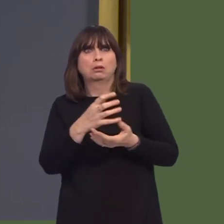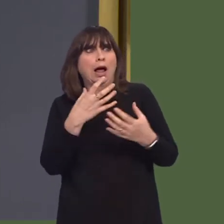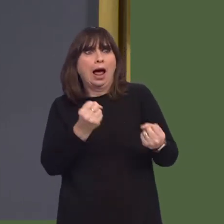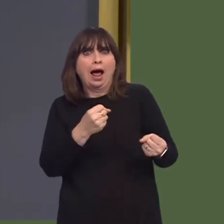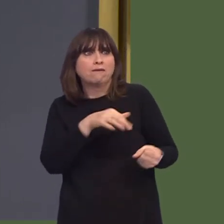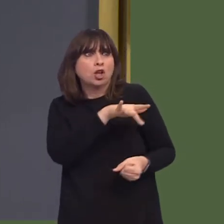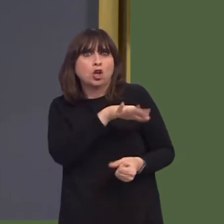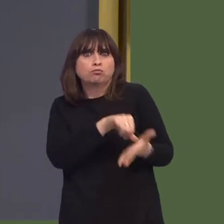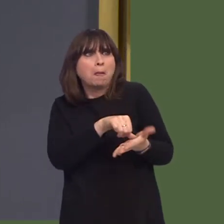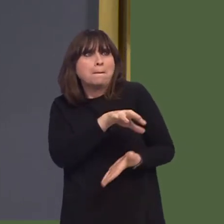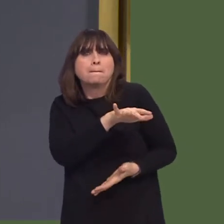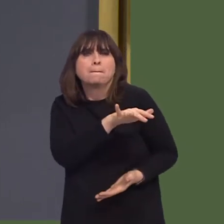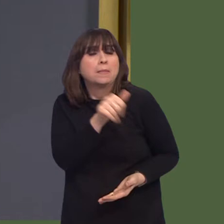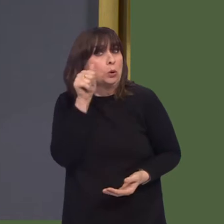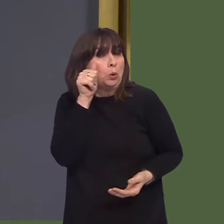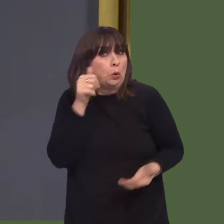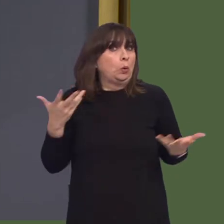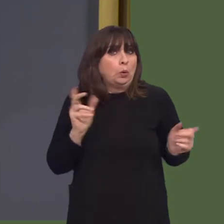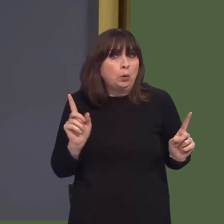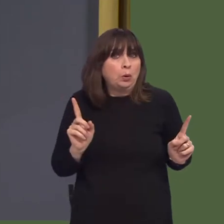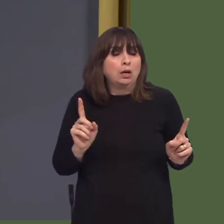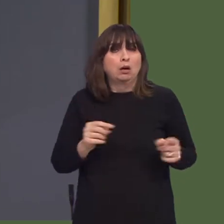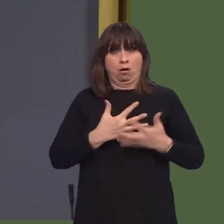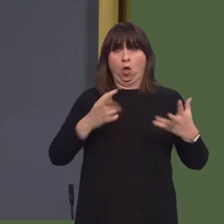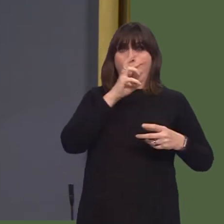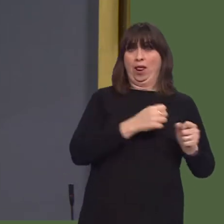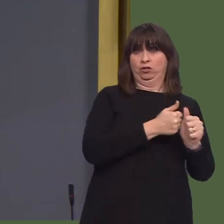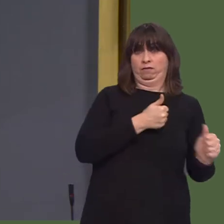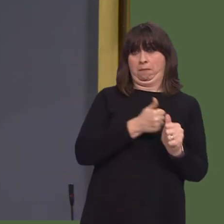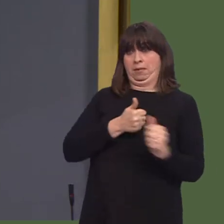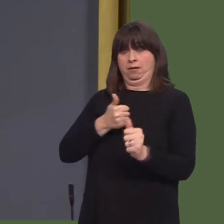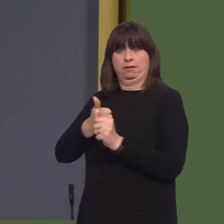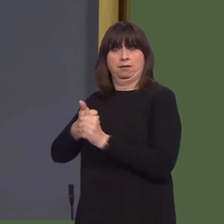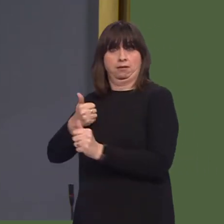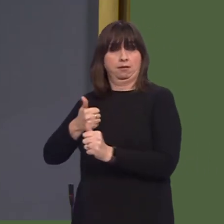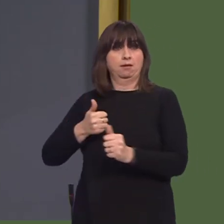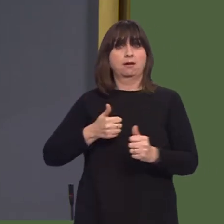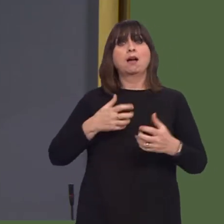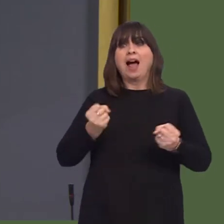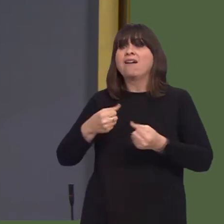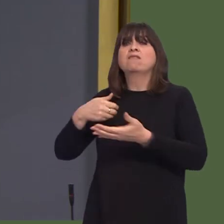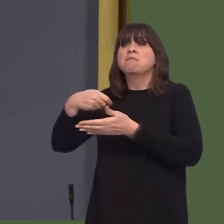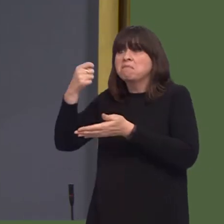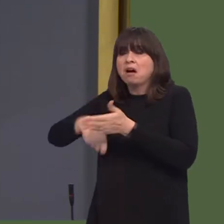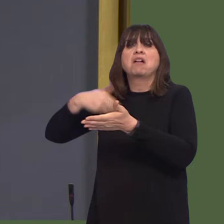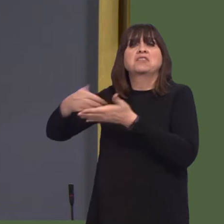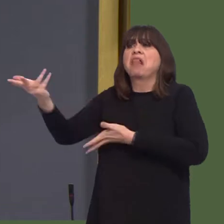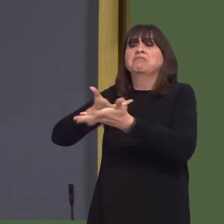with confidence, there was clearly a high possibility that Carillion was going to get into difficulties from which it couldn't extricate itself.